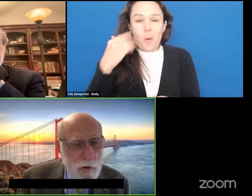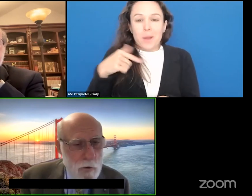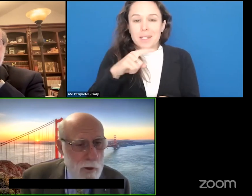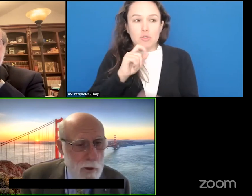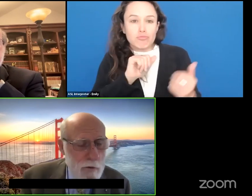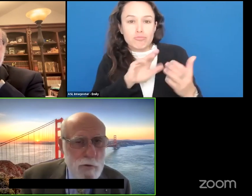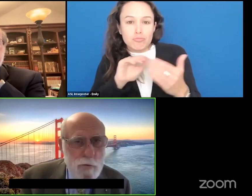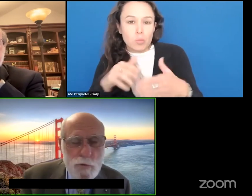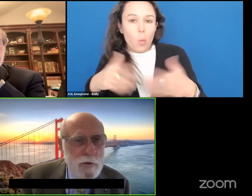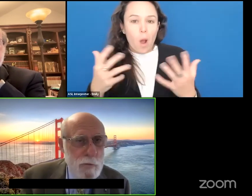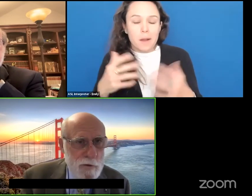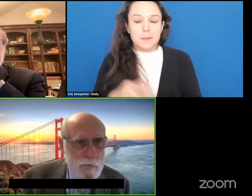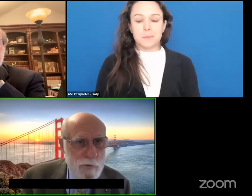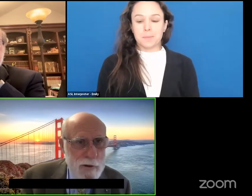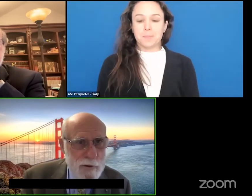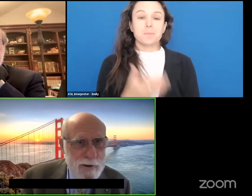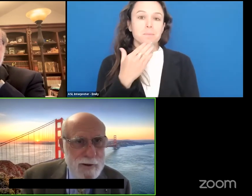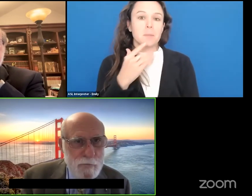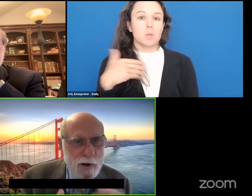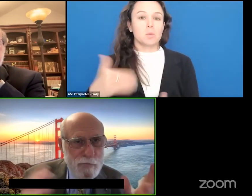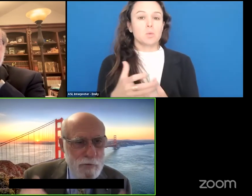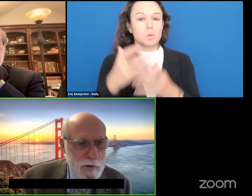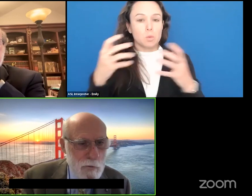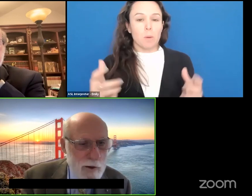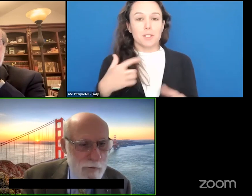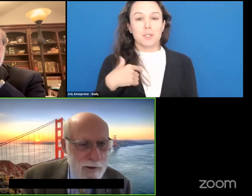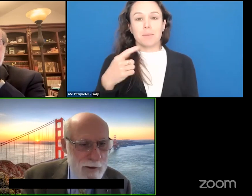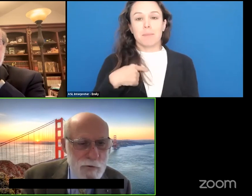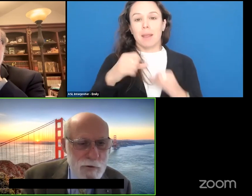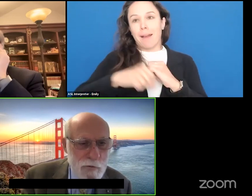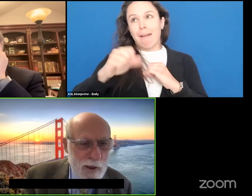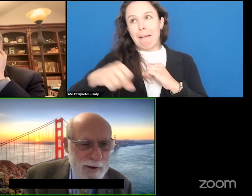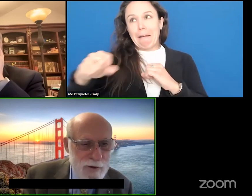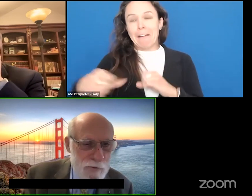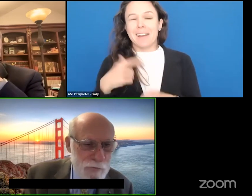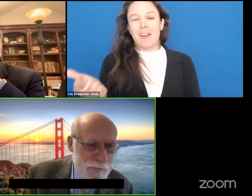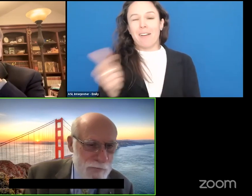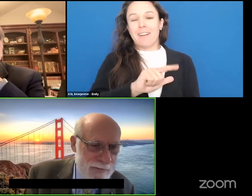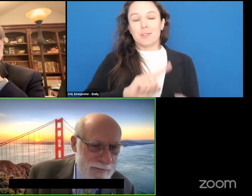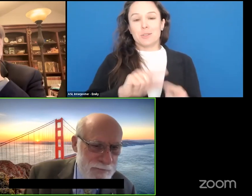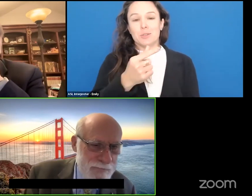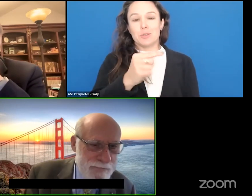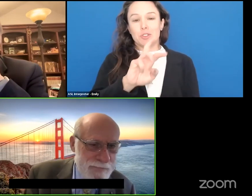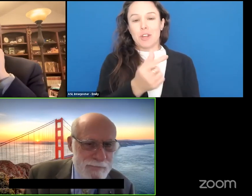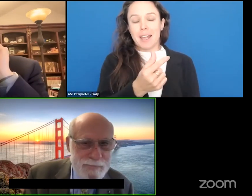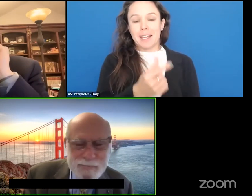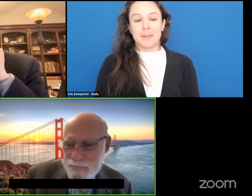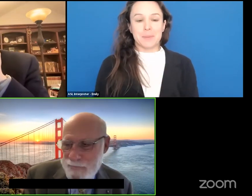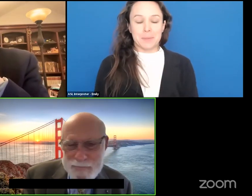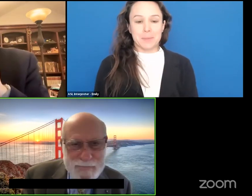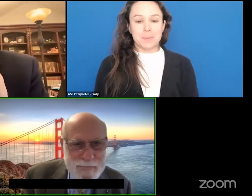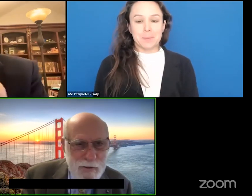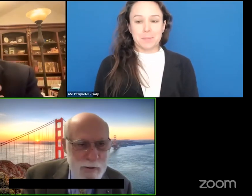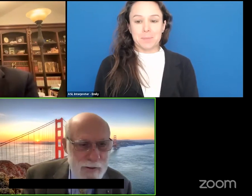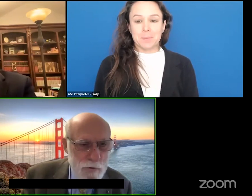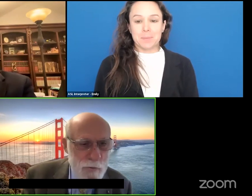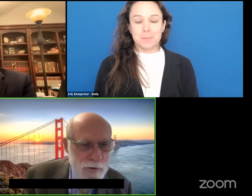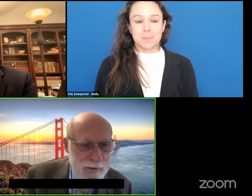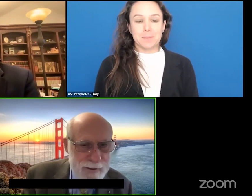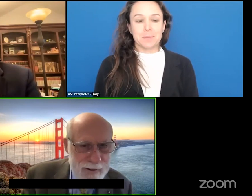So -- so thanks so much for letting me rant for a little while Gregg, and I'll turn this